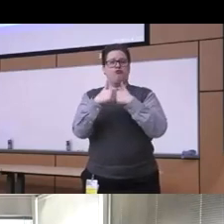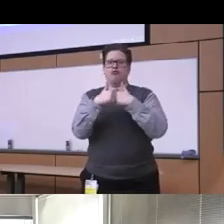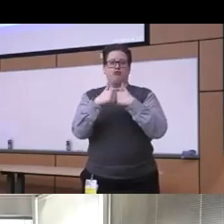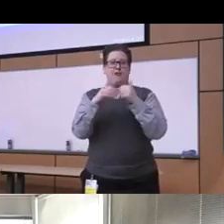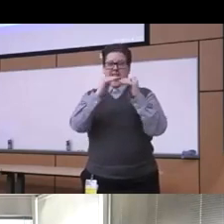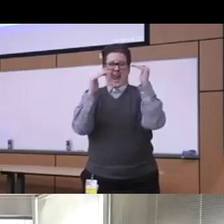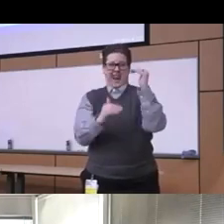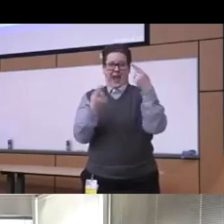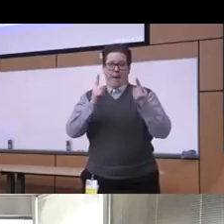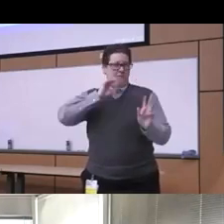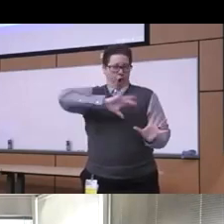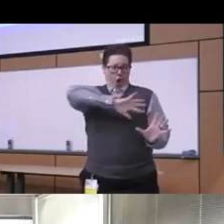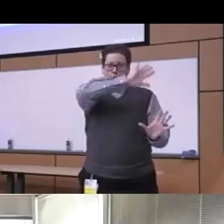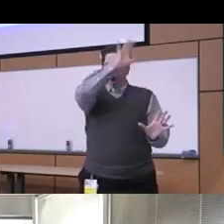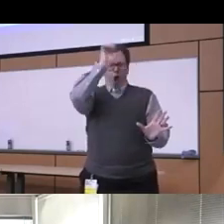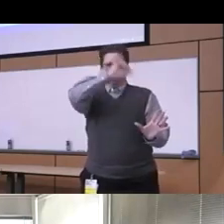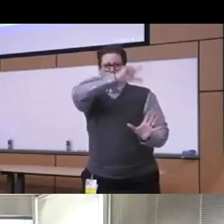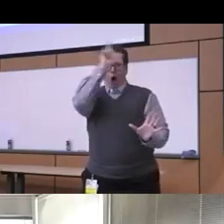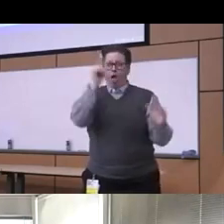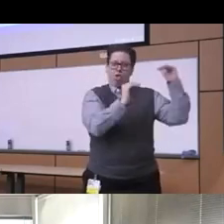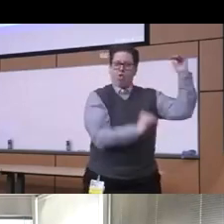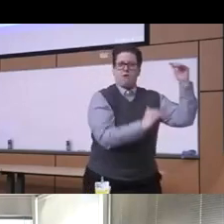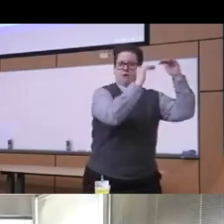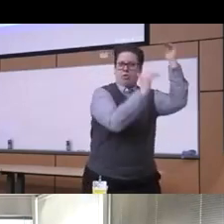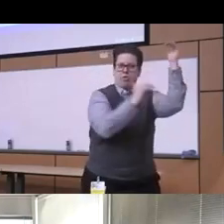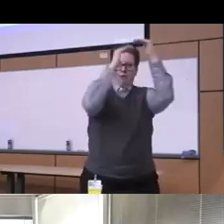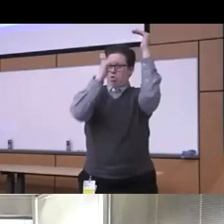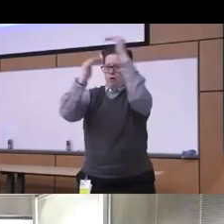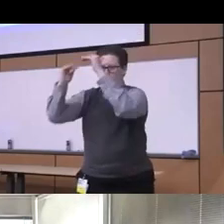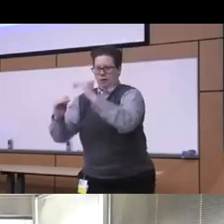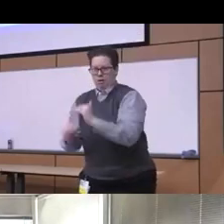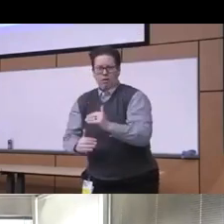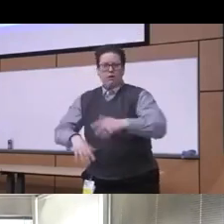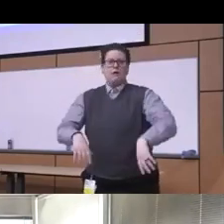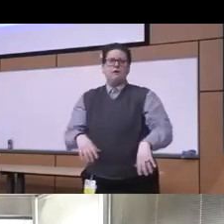basically these social determinants and we're talking about the drivers and the let's put it